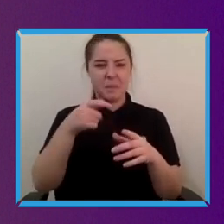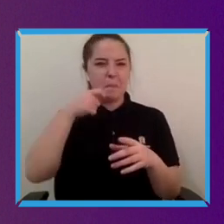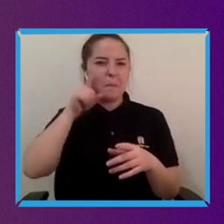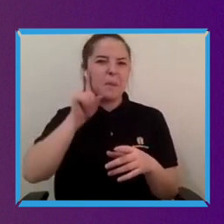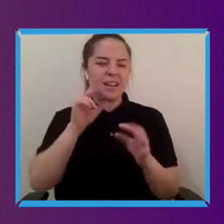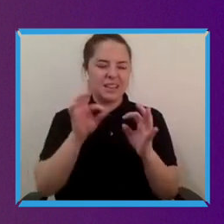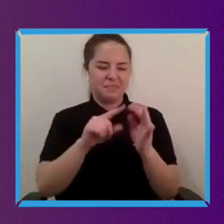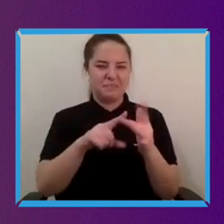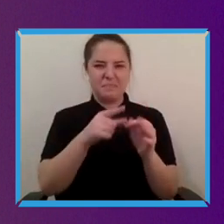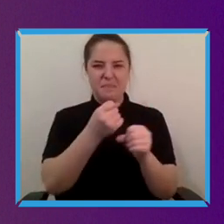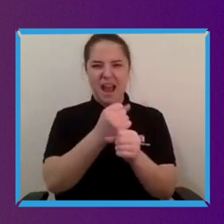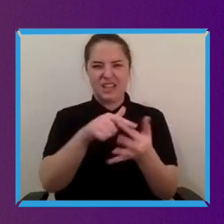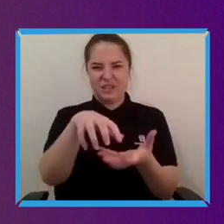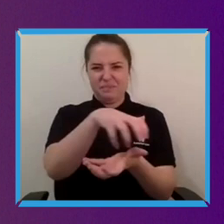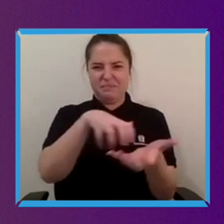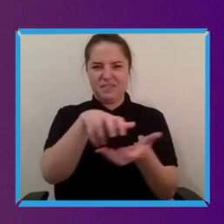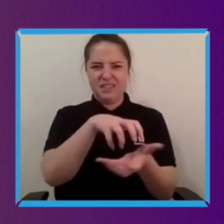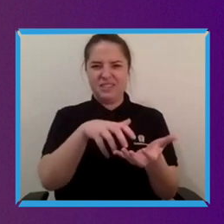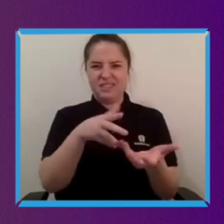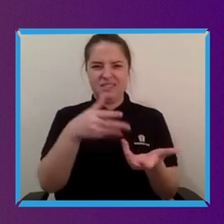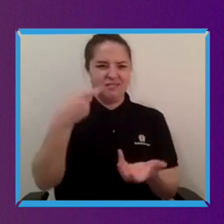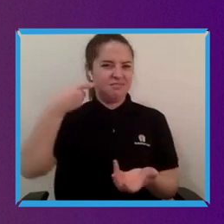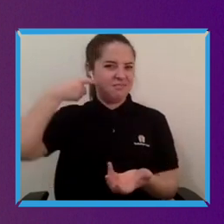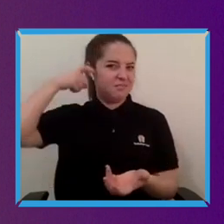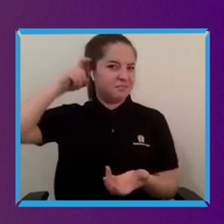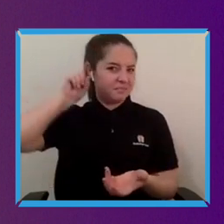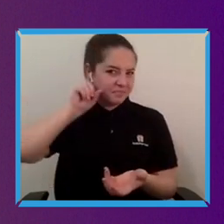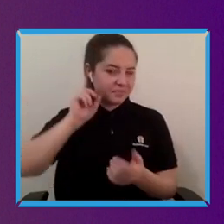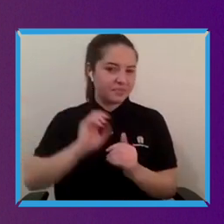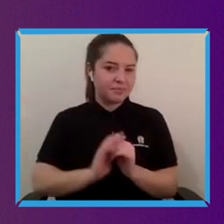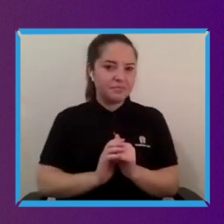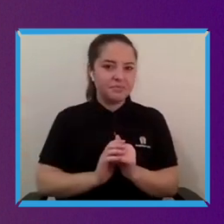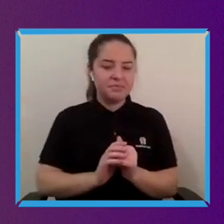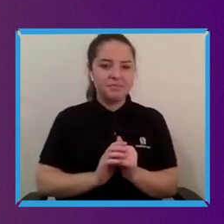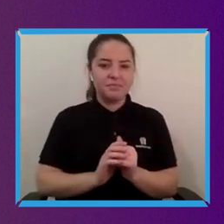you know cow poll or something like that. Of course for many people who didn't